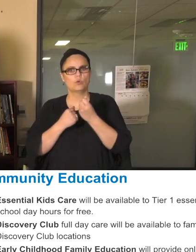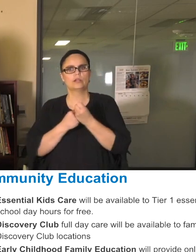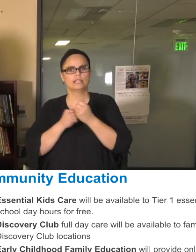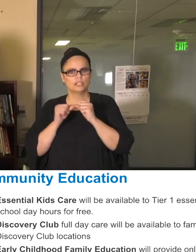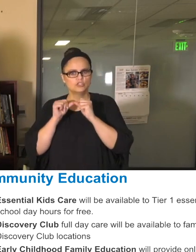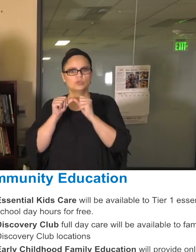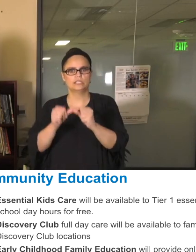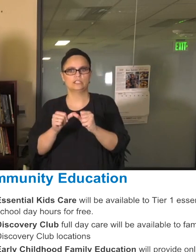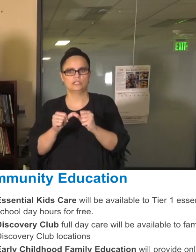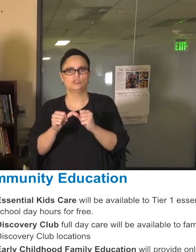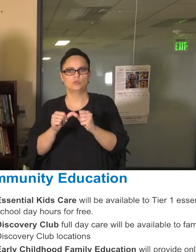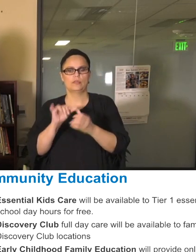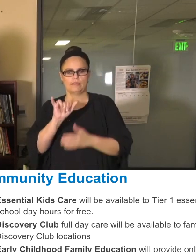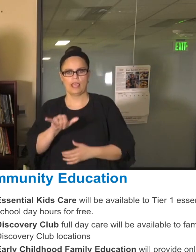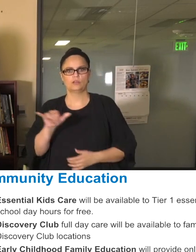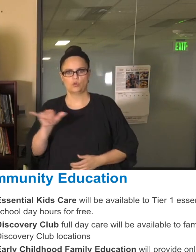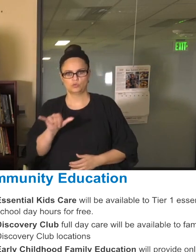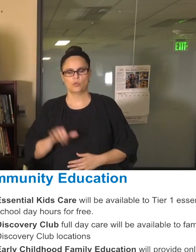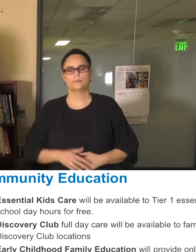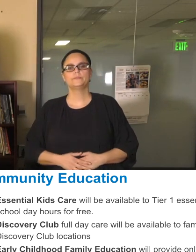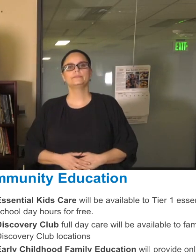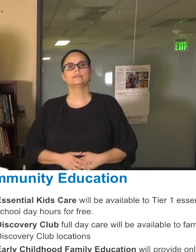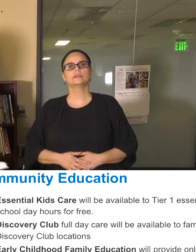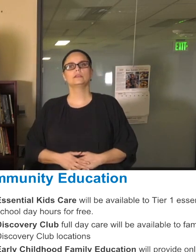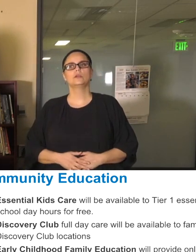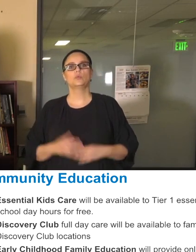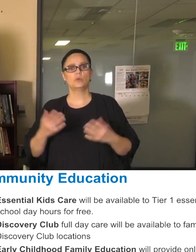we're already doing and also look to bridge community